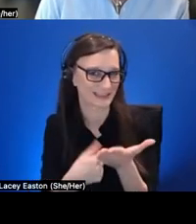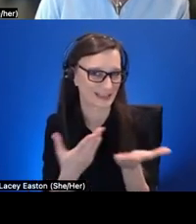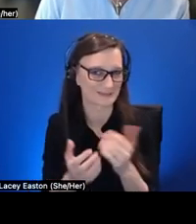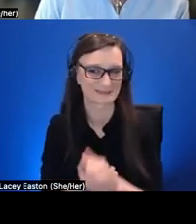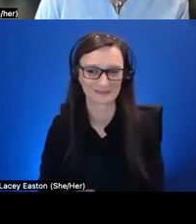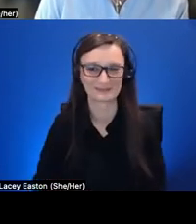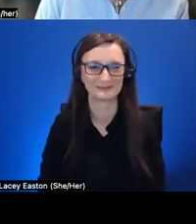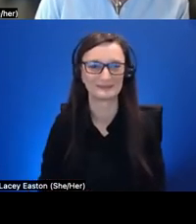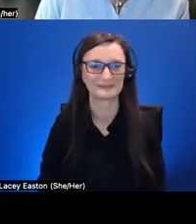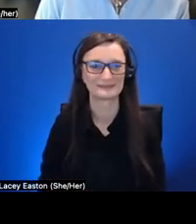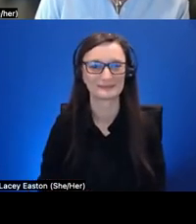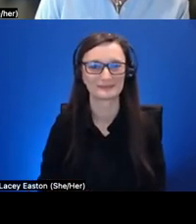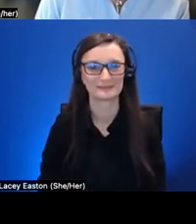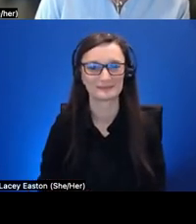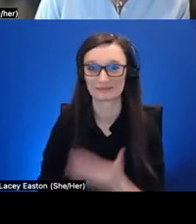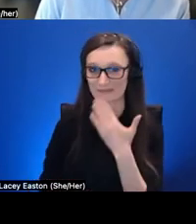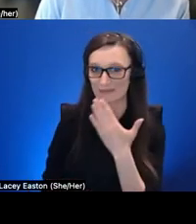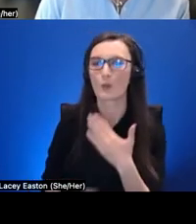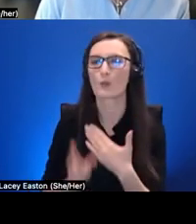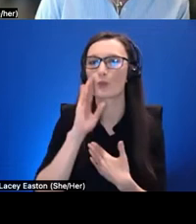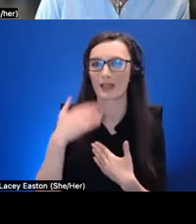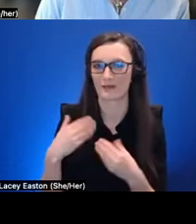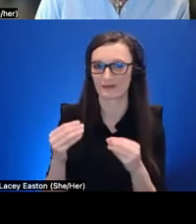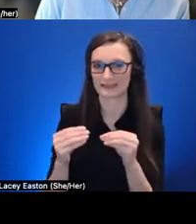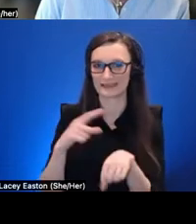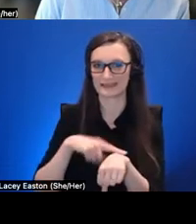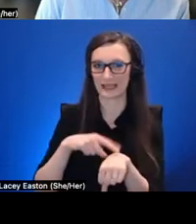great well we'll have some time for more questions uh toward the end of our time but